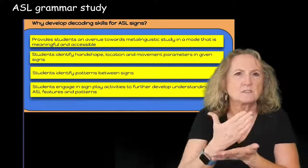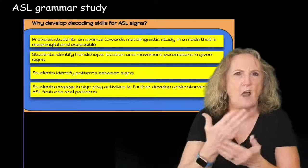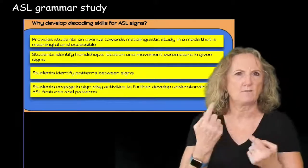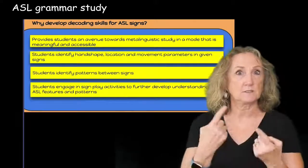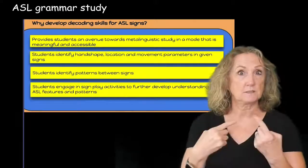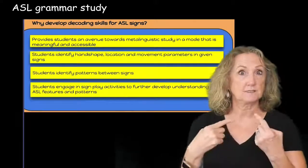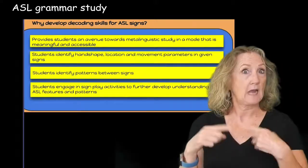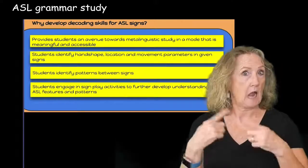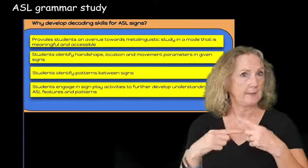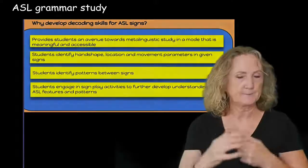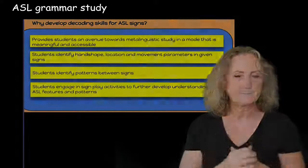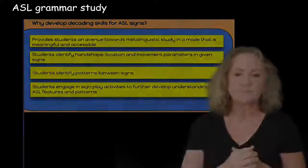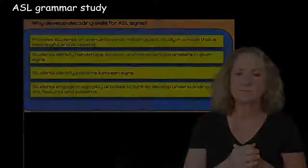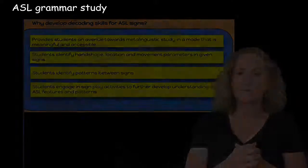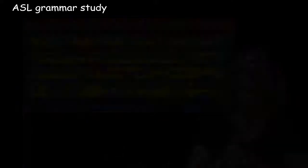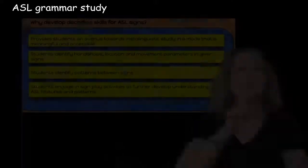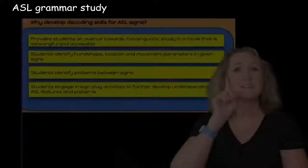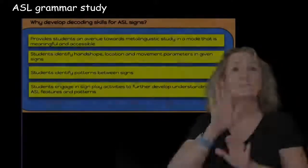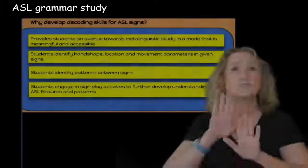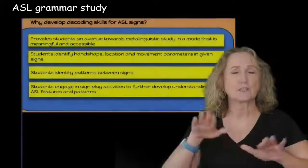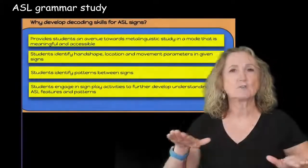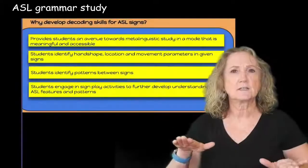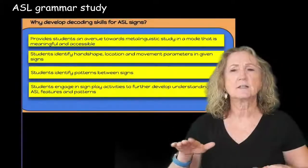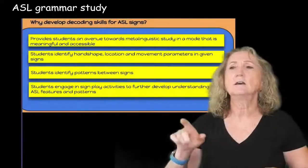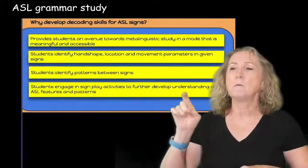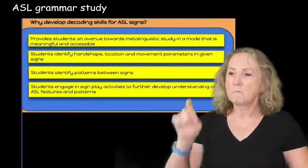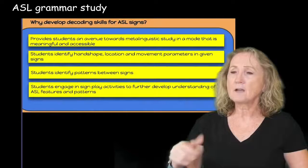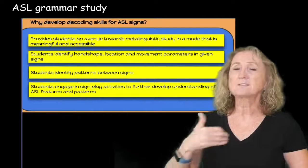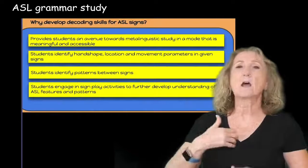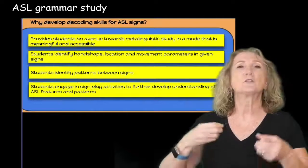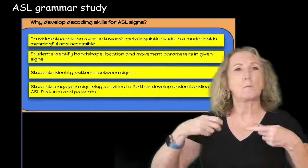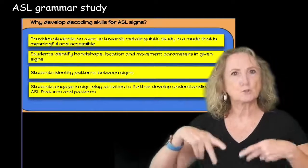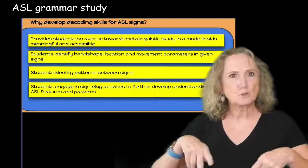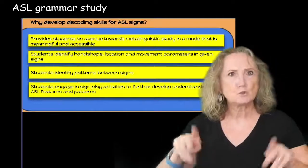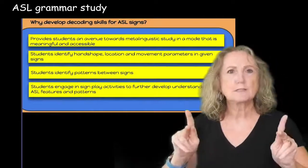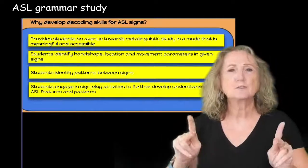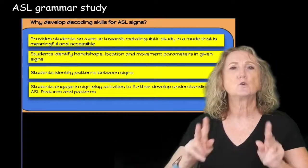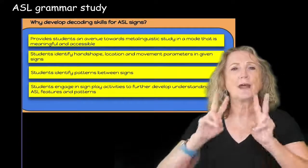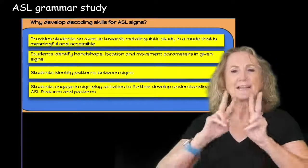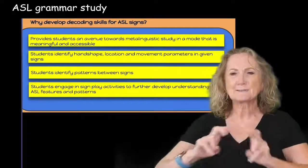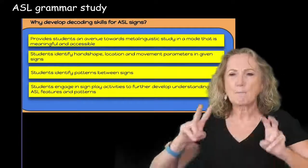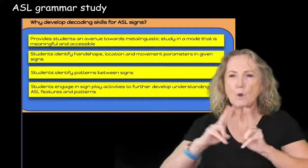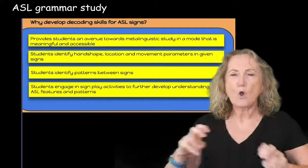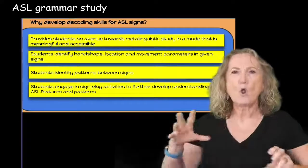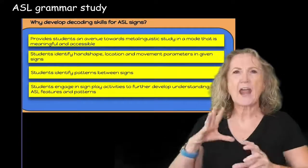different parts of sign language